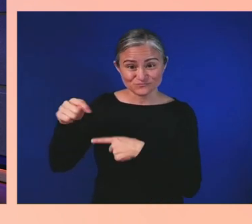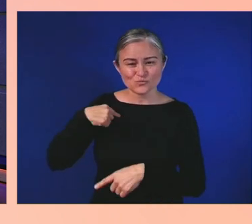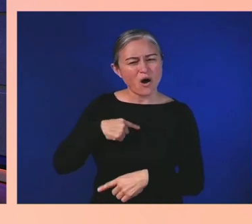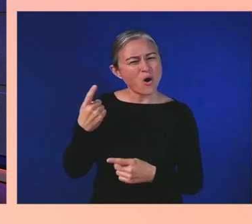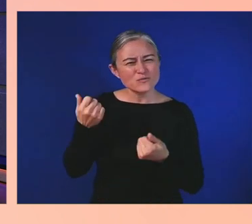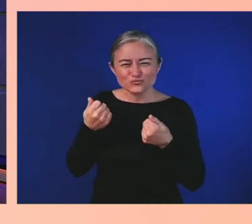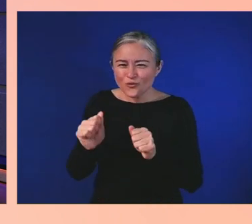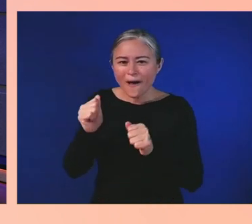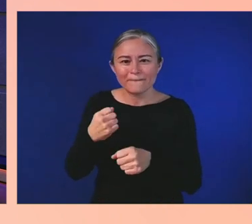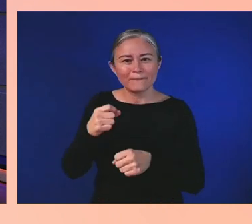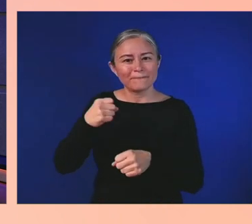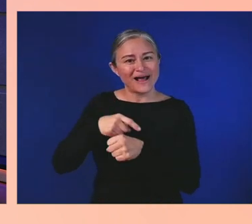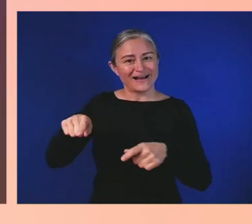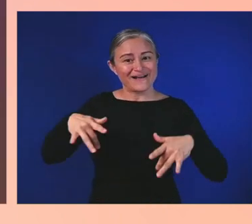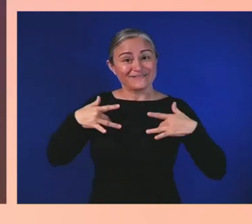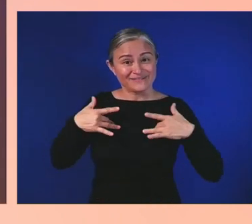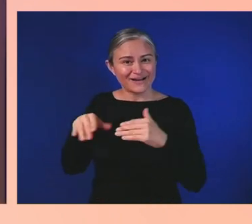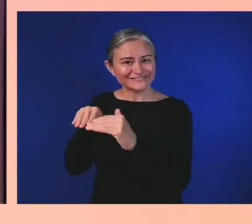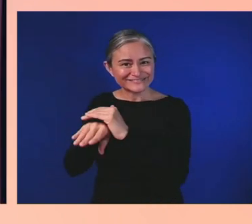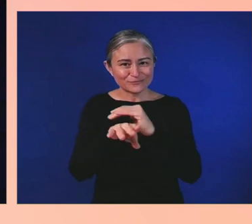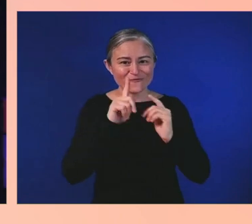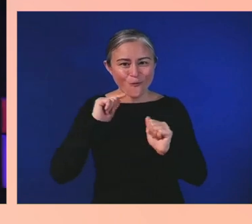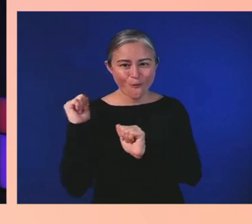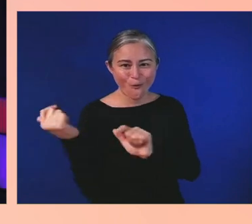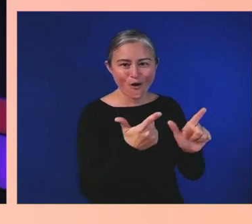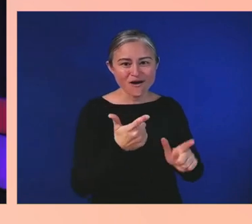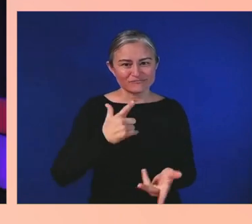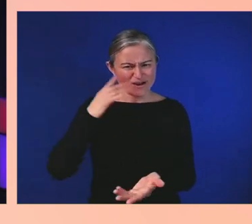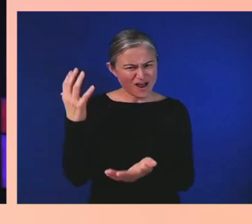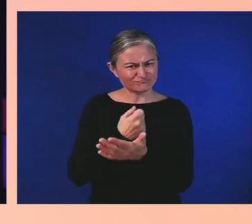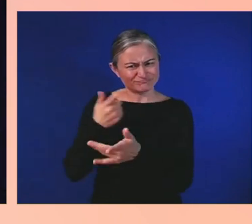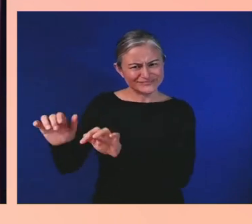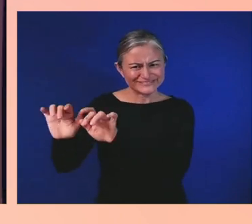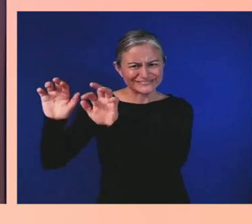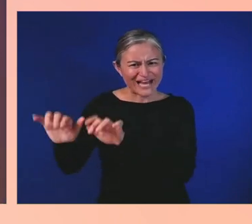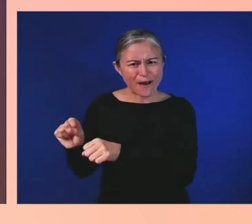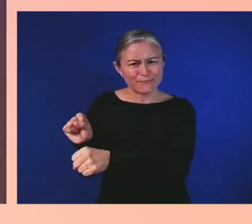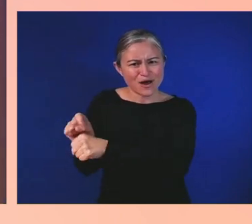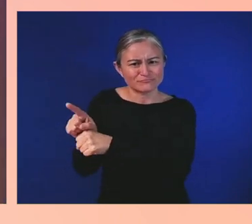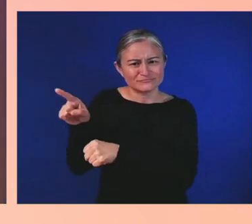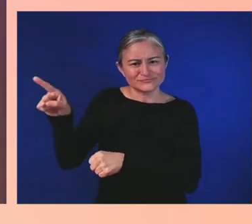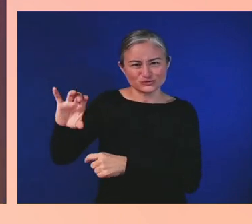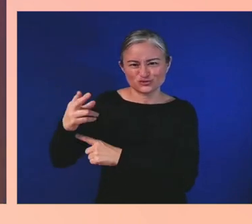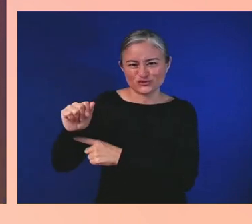Reminder, keynote and breakout content will be available after today's event on demand, so